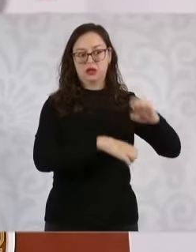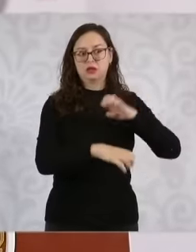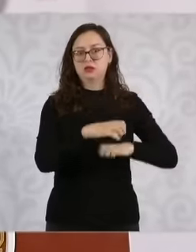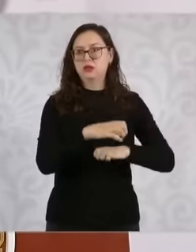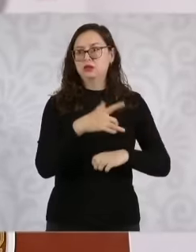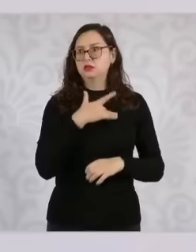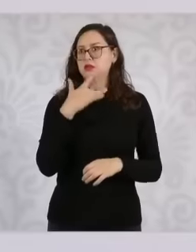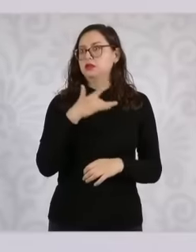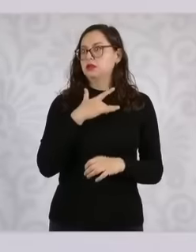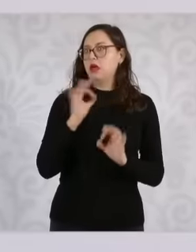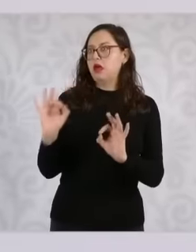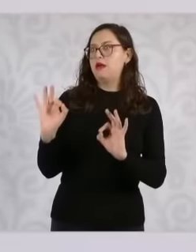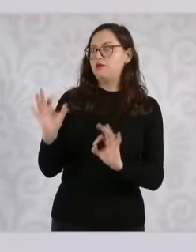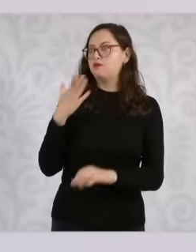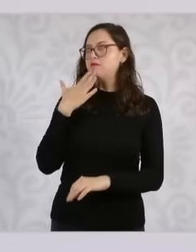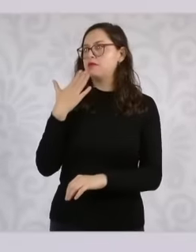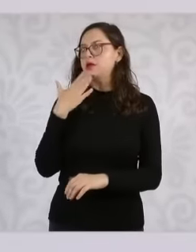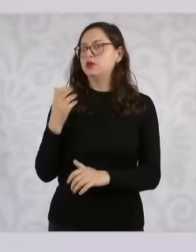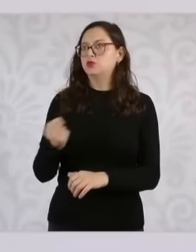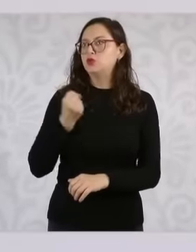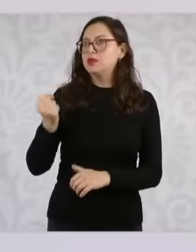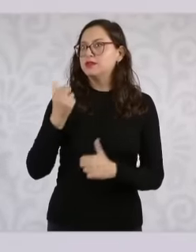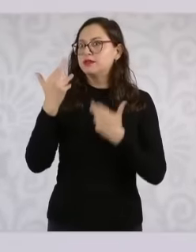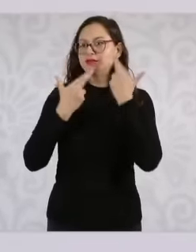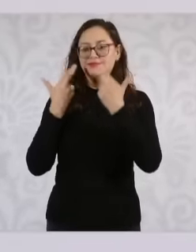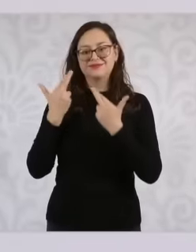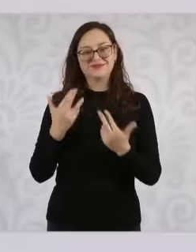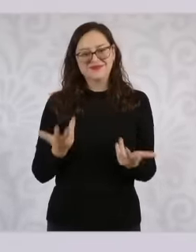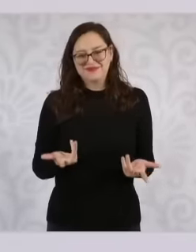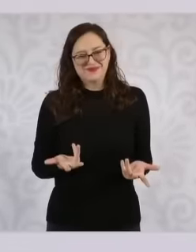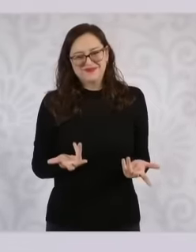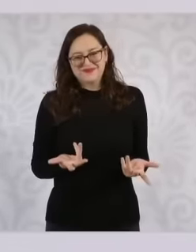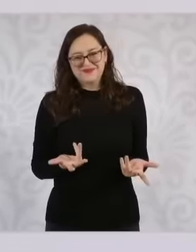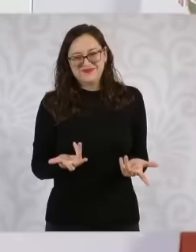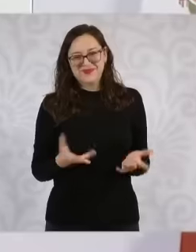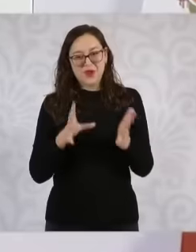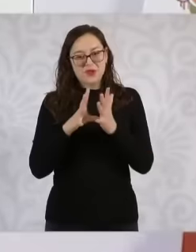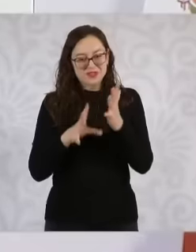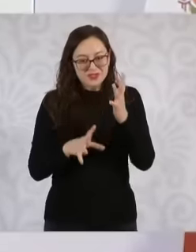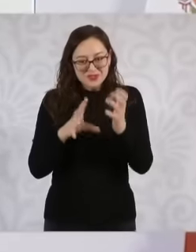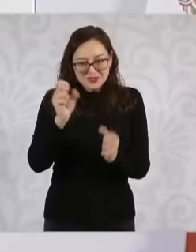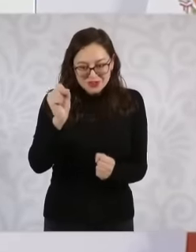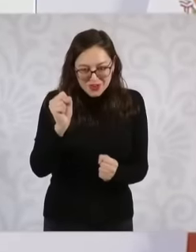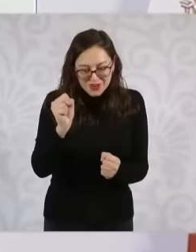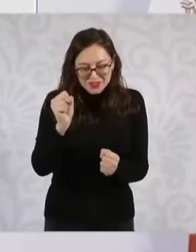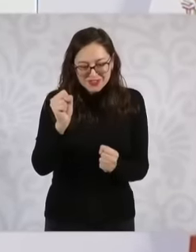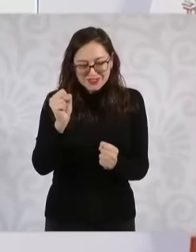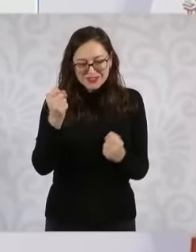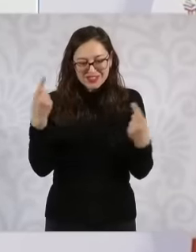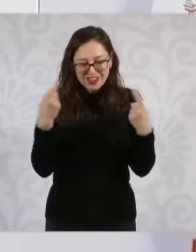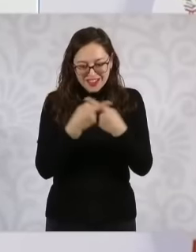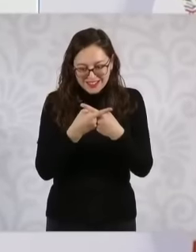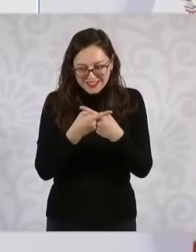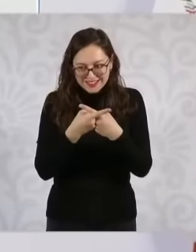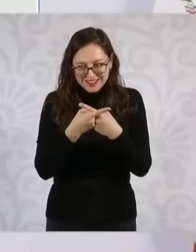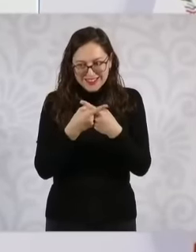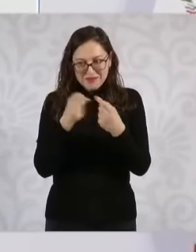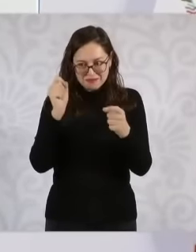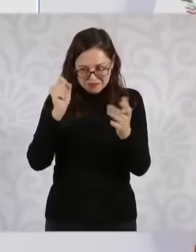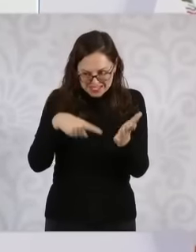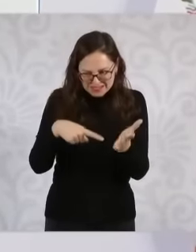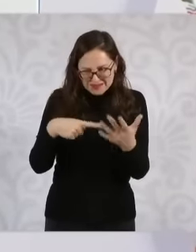because it's not about looking at the Constitution, we already said it How it is modified Well, through